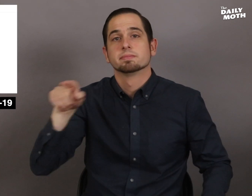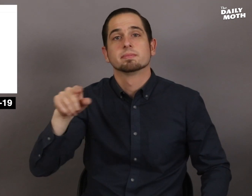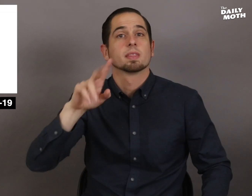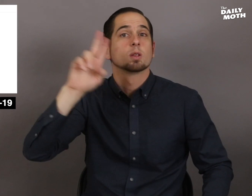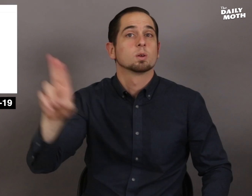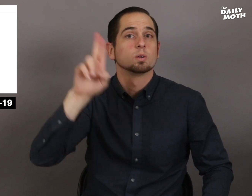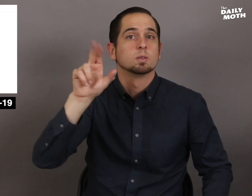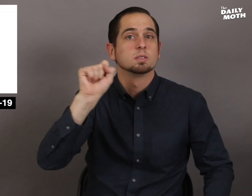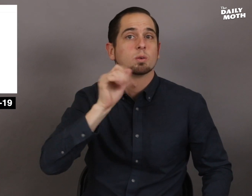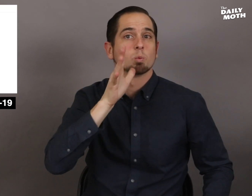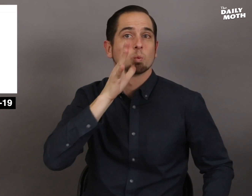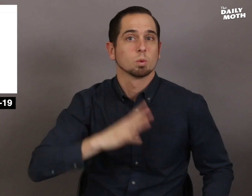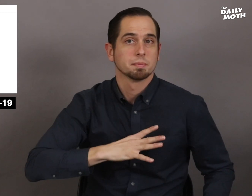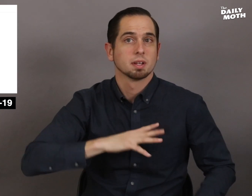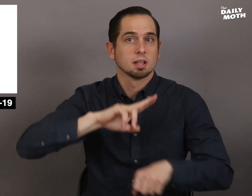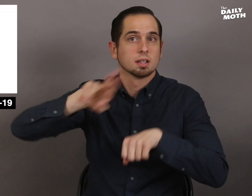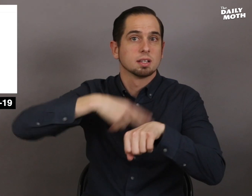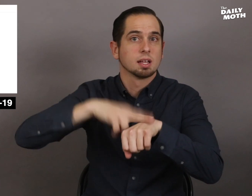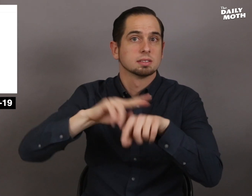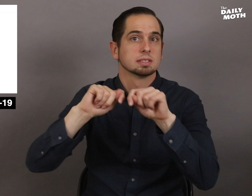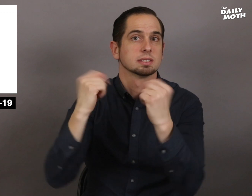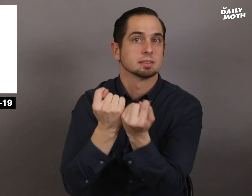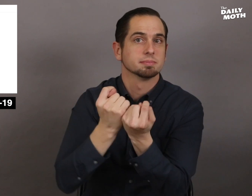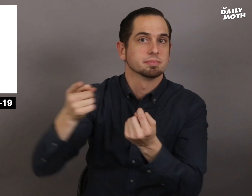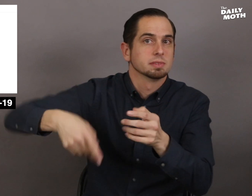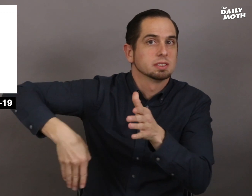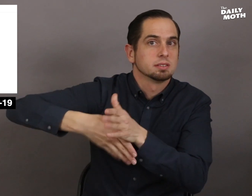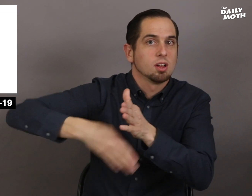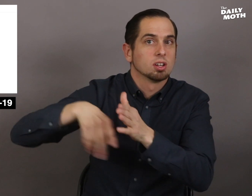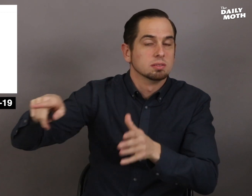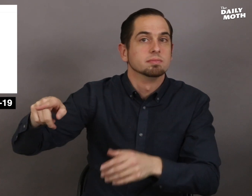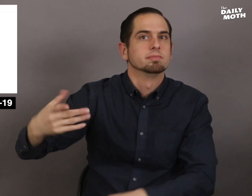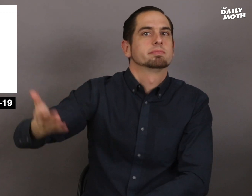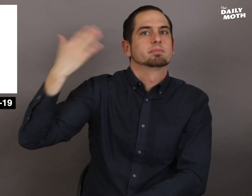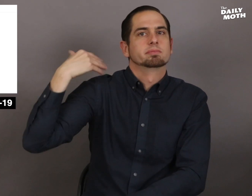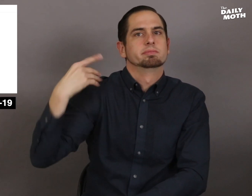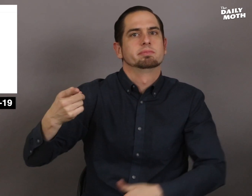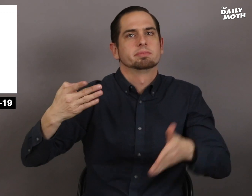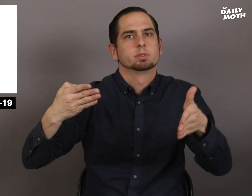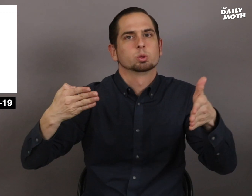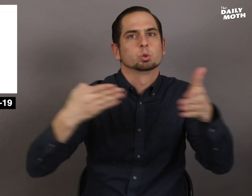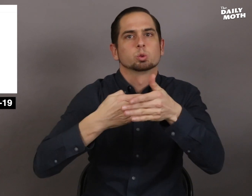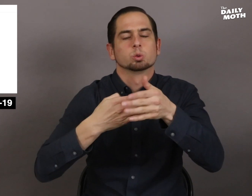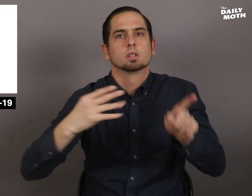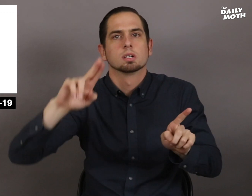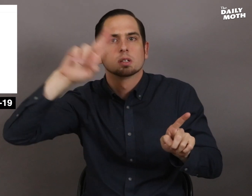The U.S. Women's National Team's lawsuit against